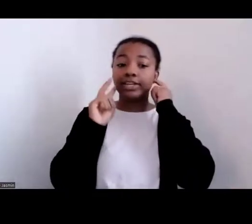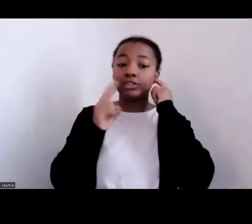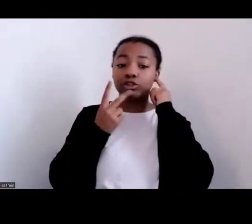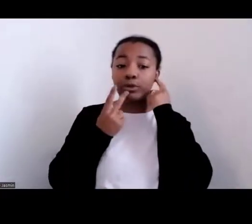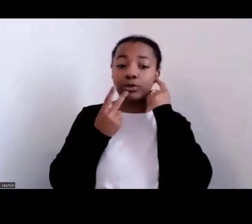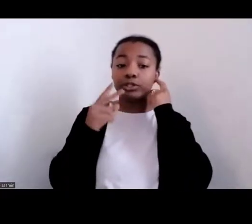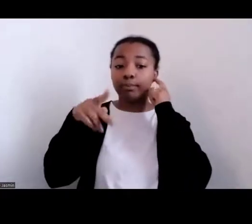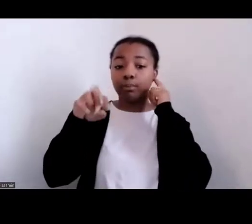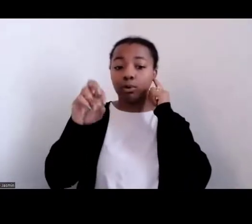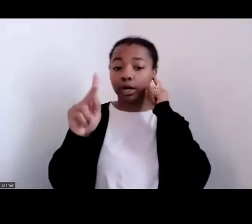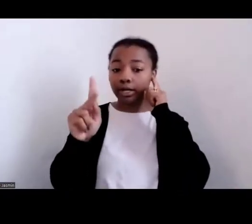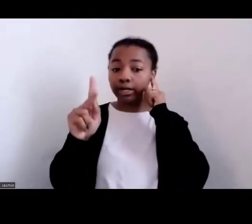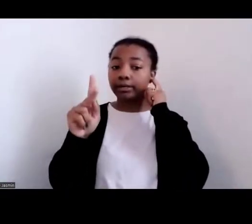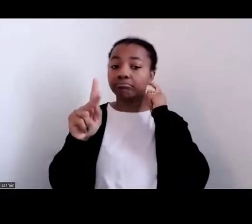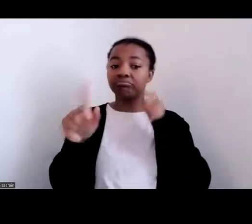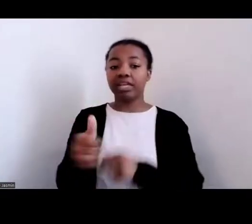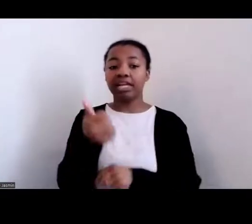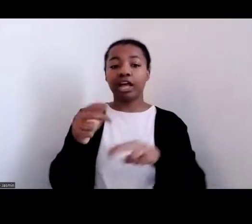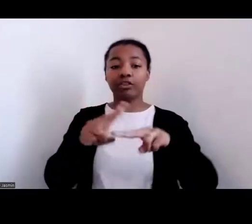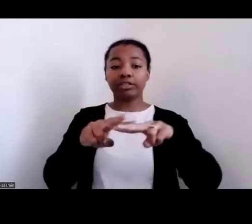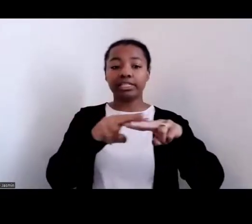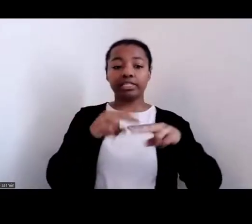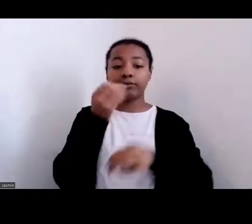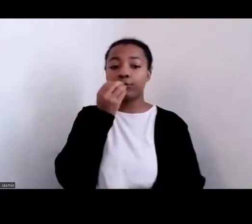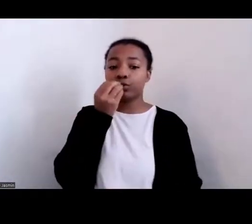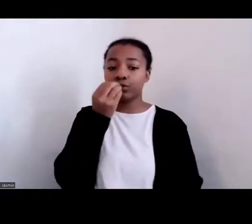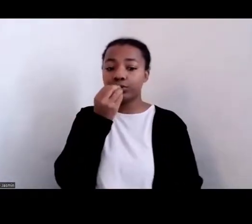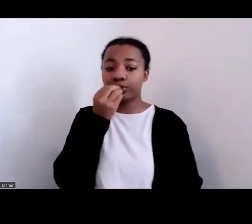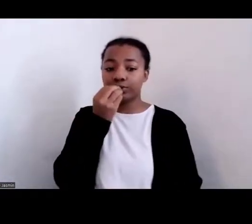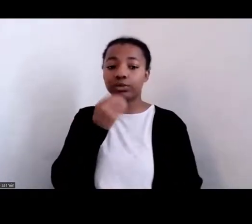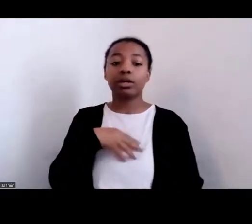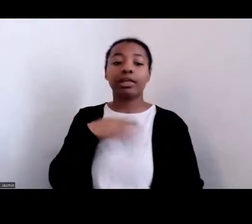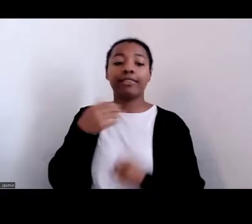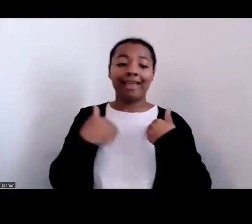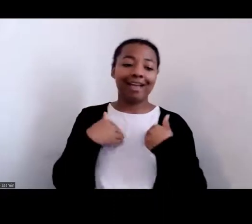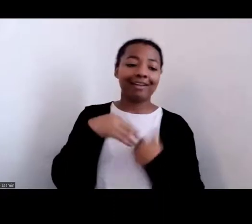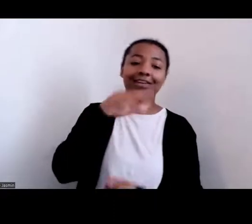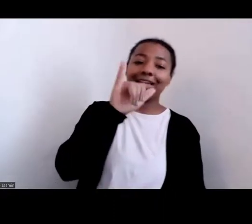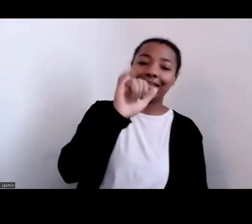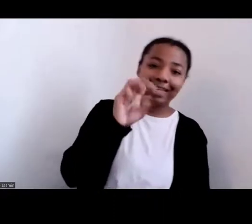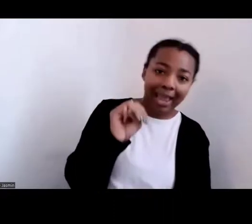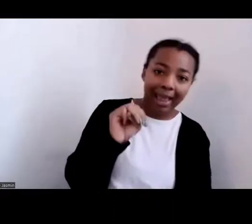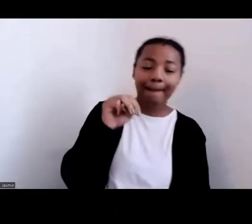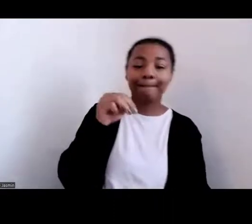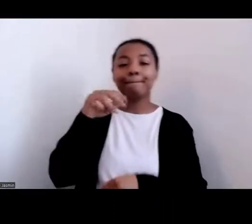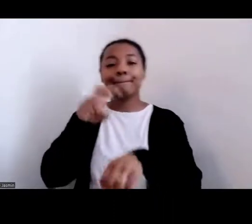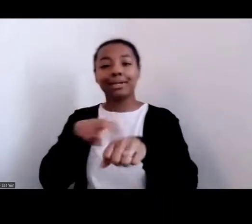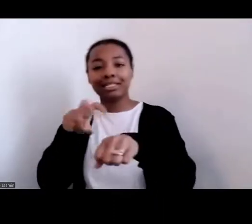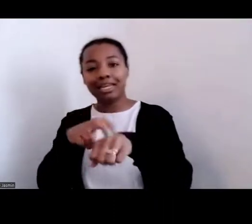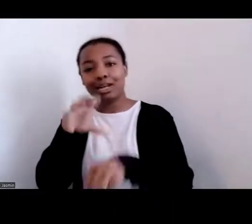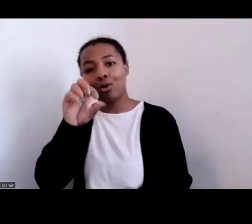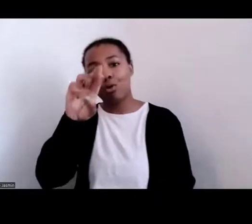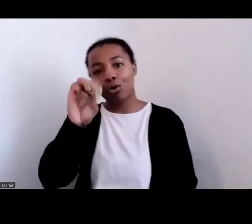collards, and kale simmered with pork parts, roasted yam, gumbo, Hoppin' John, cornbread, crackling bread, cobblers,